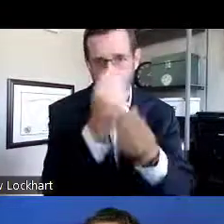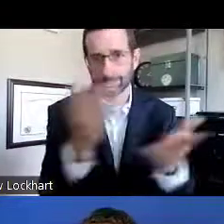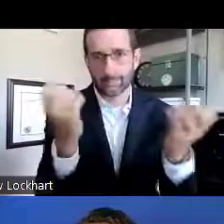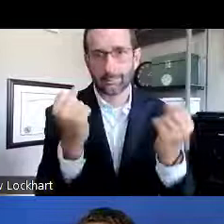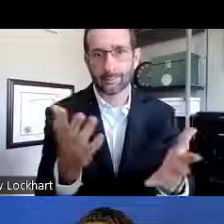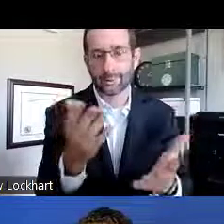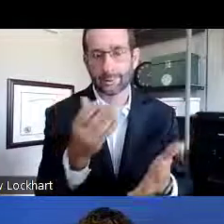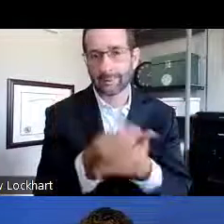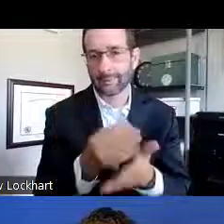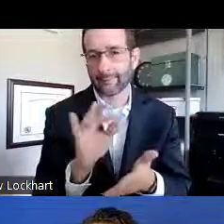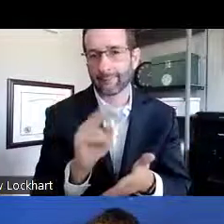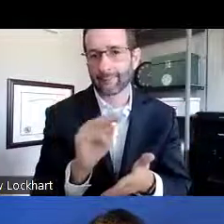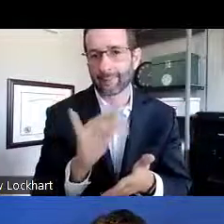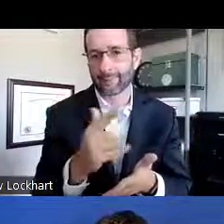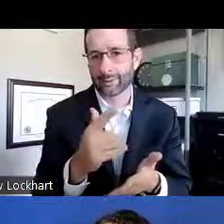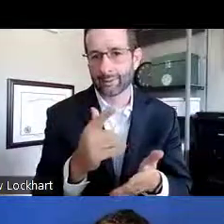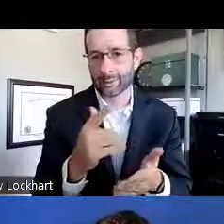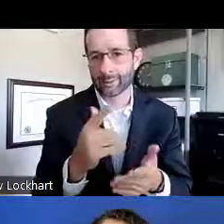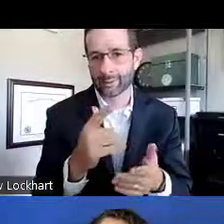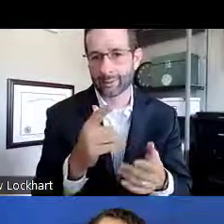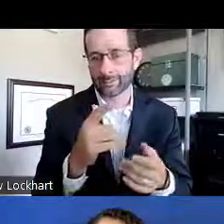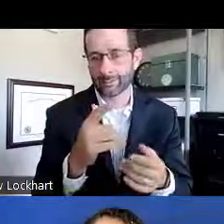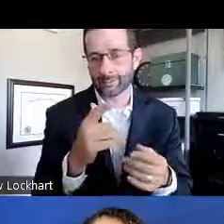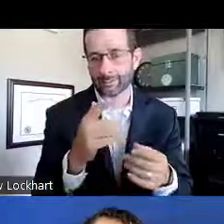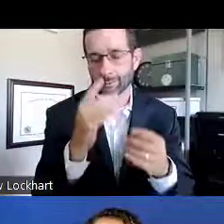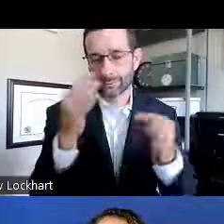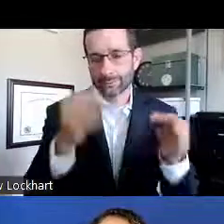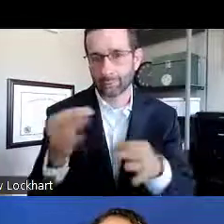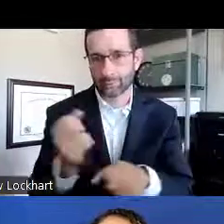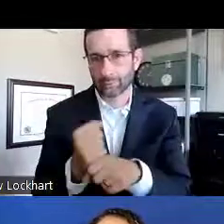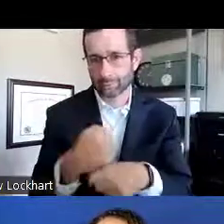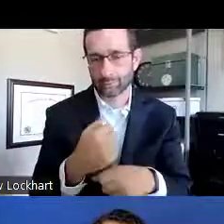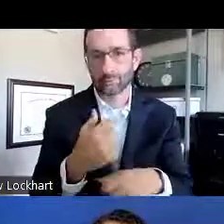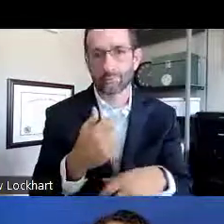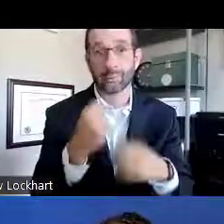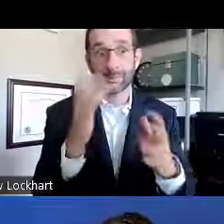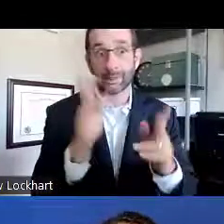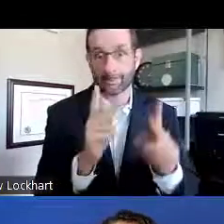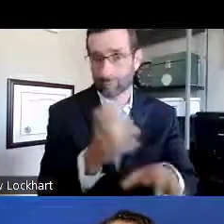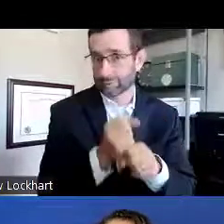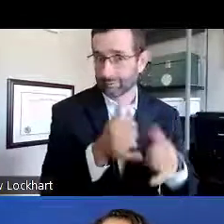the last few weeks of the month we're currently in, we were doing all of our funding decisions,